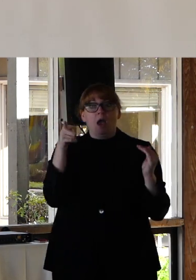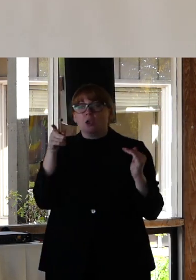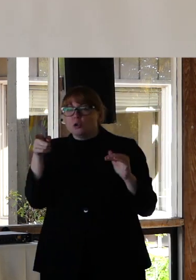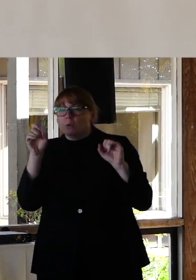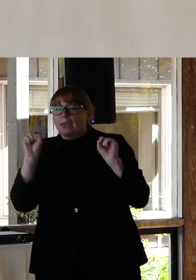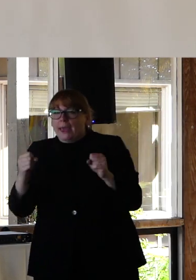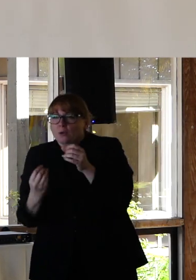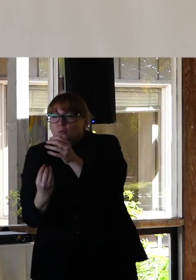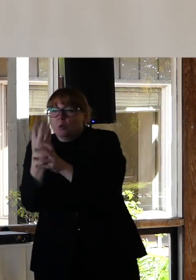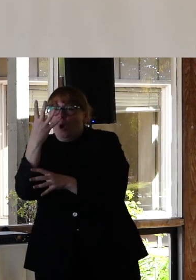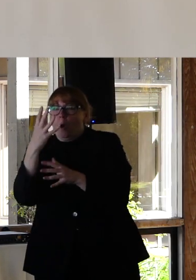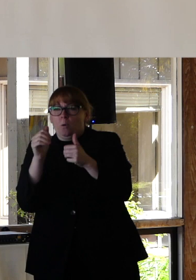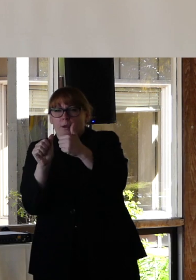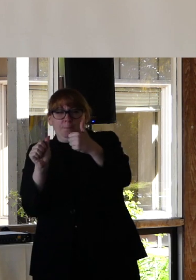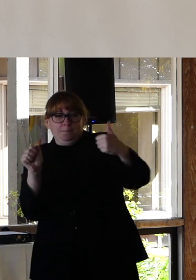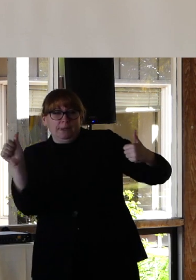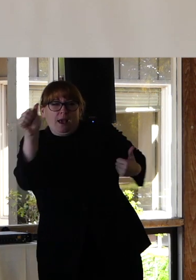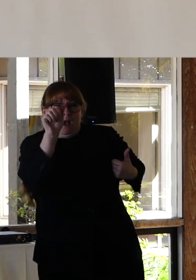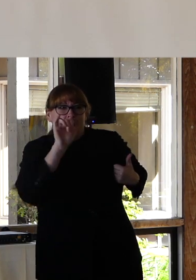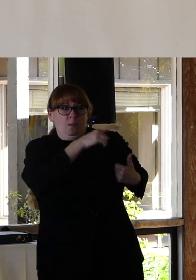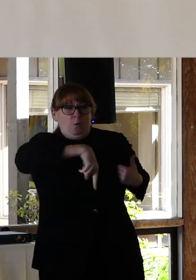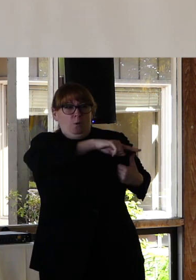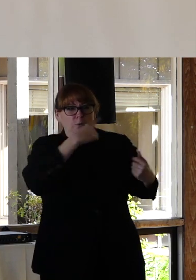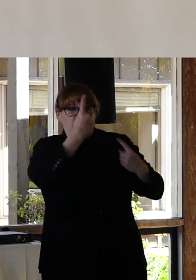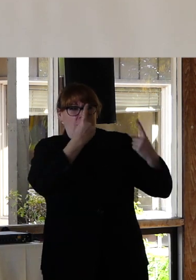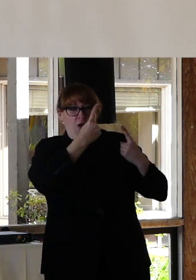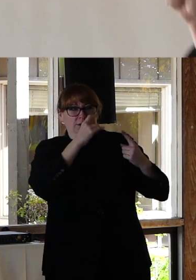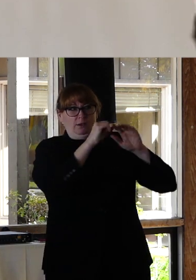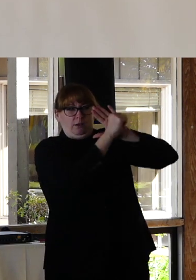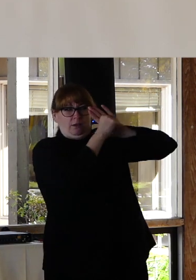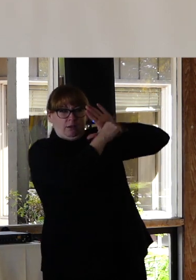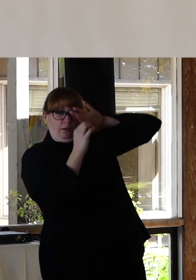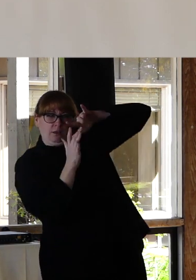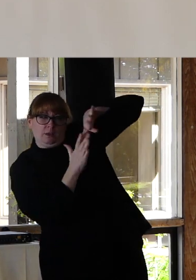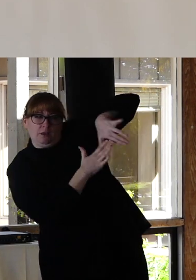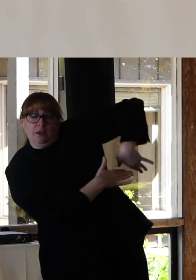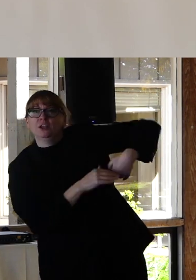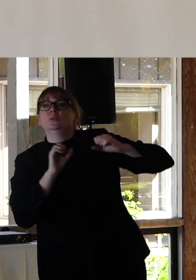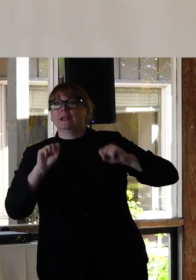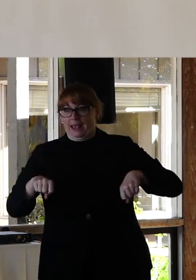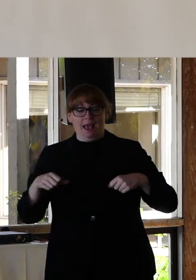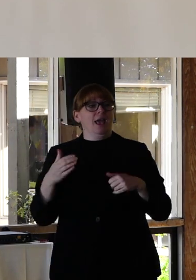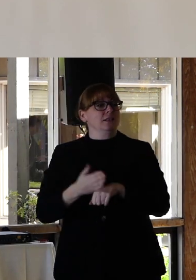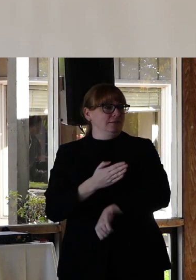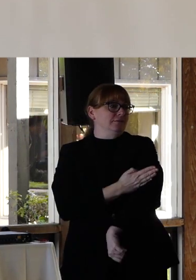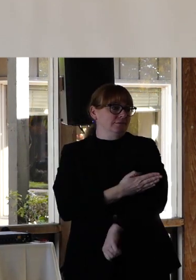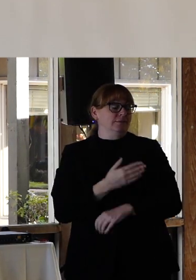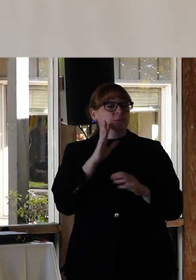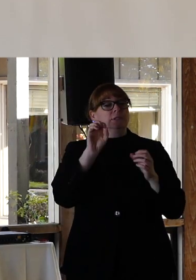for growing past them. I'm going to rattle off some statistics for you